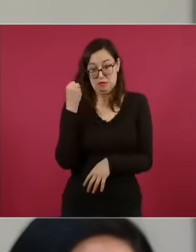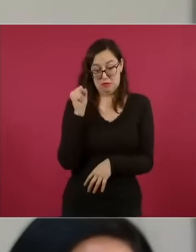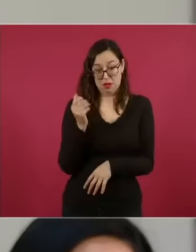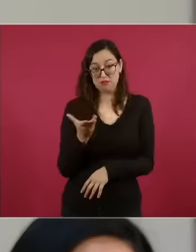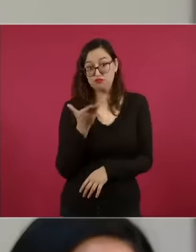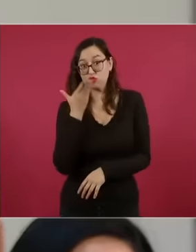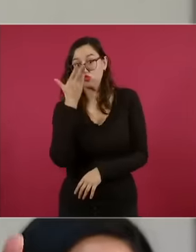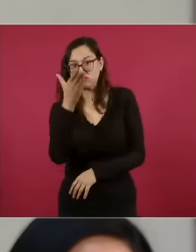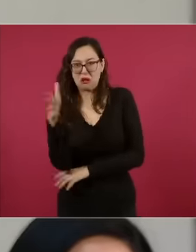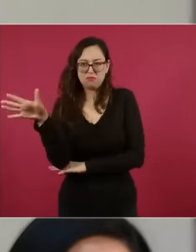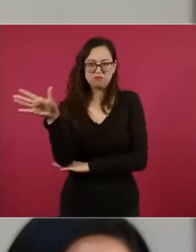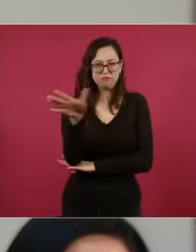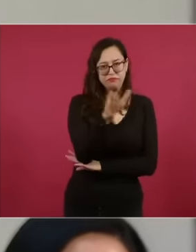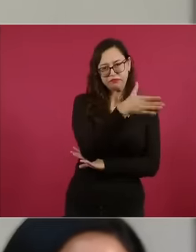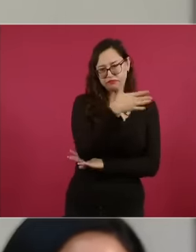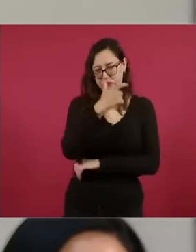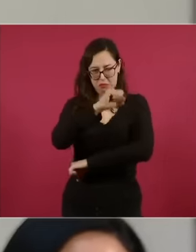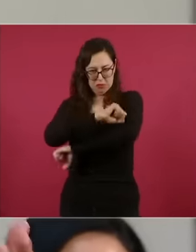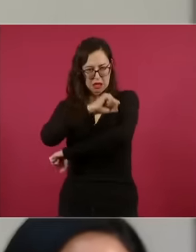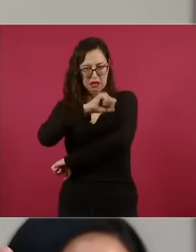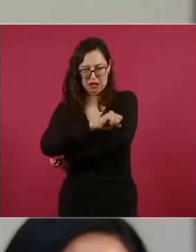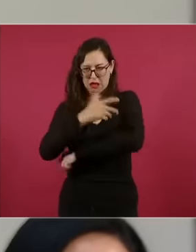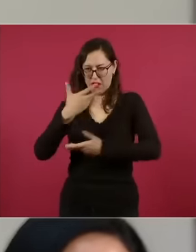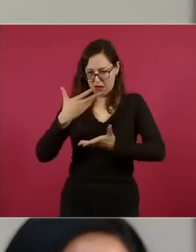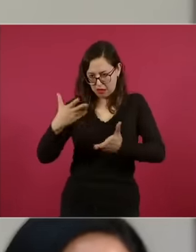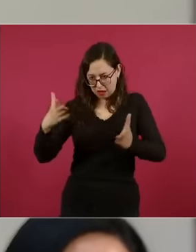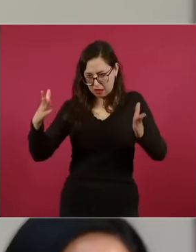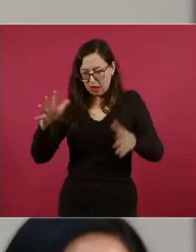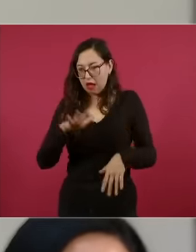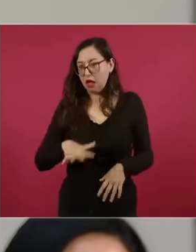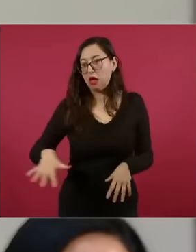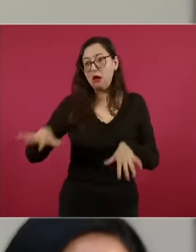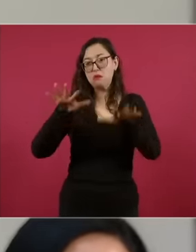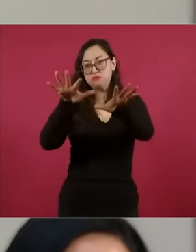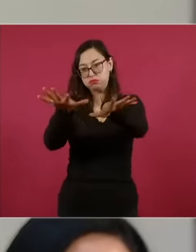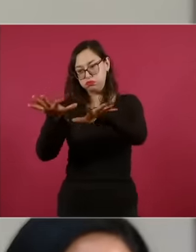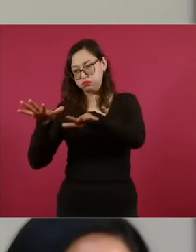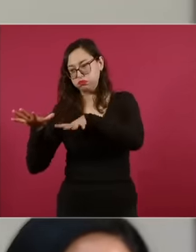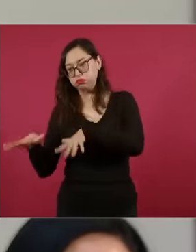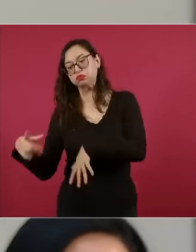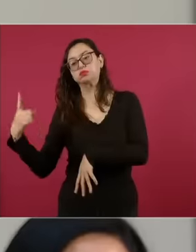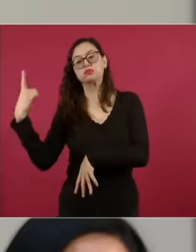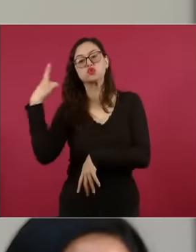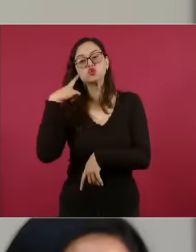Many media outlets on open television and radio did not record that there were those